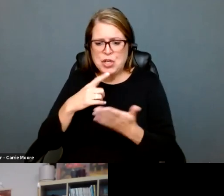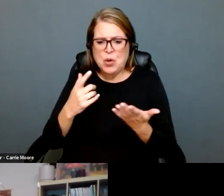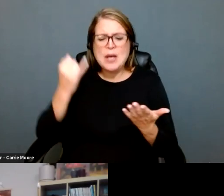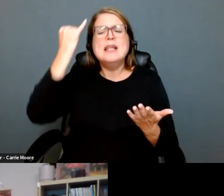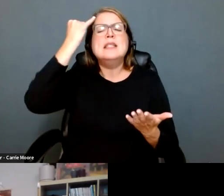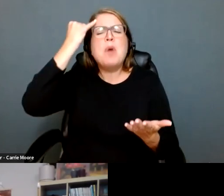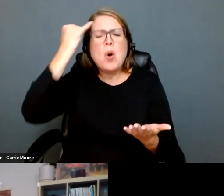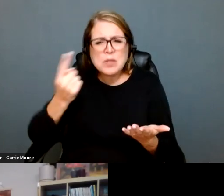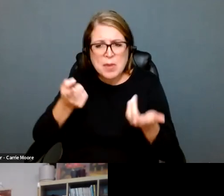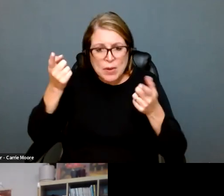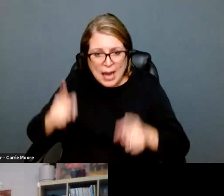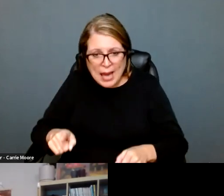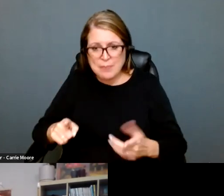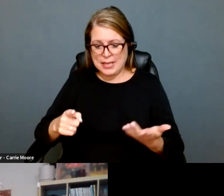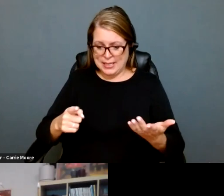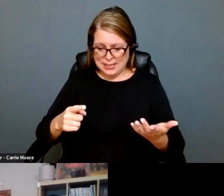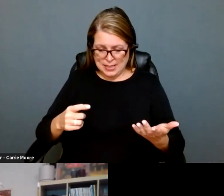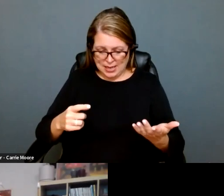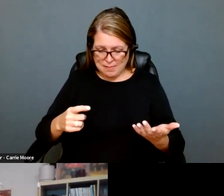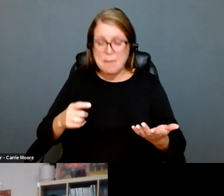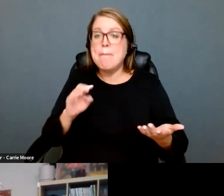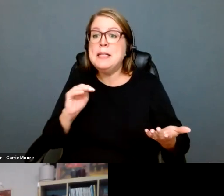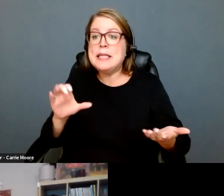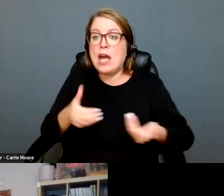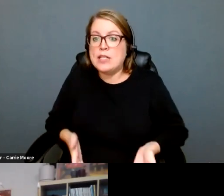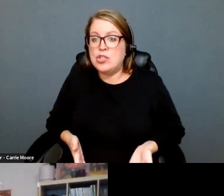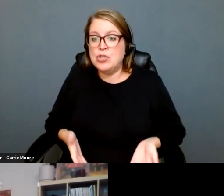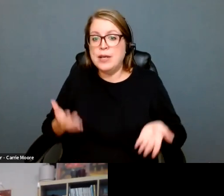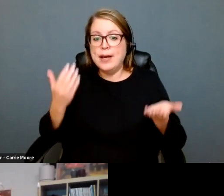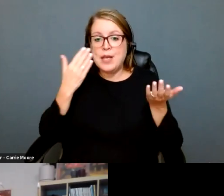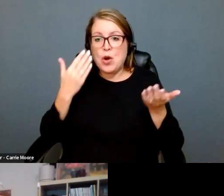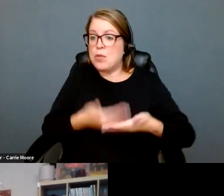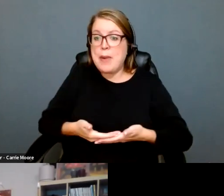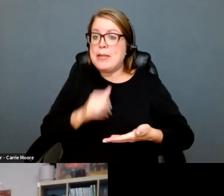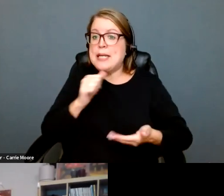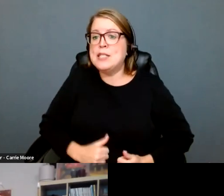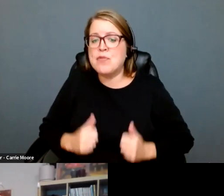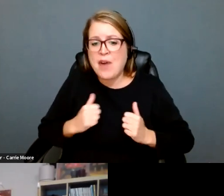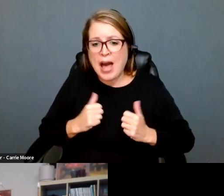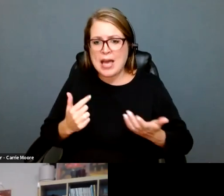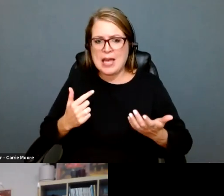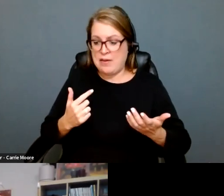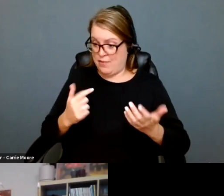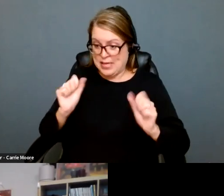complicated and perhaps to suffer a miscarriage, and I'm concerned that I'm not going to be able to get the care I need here in